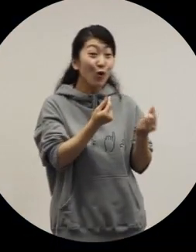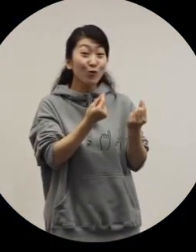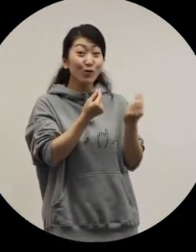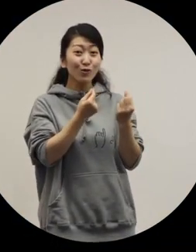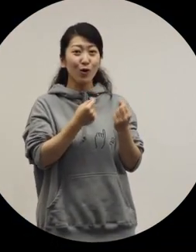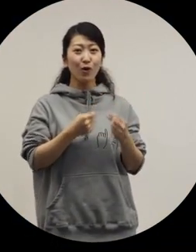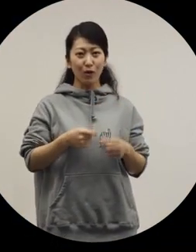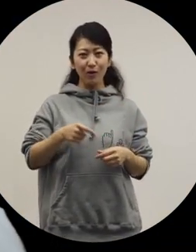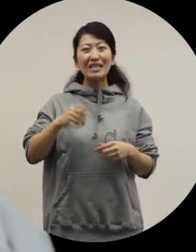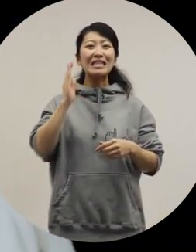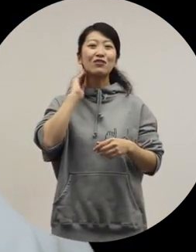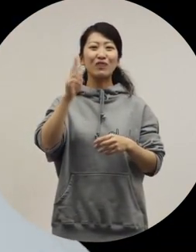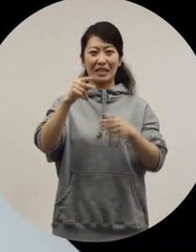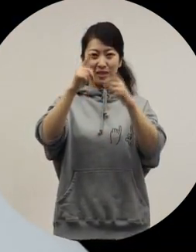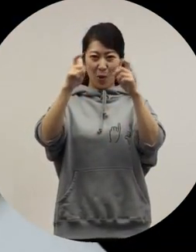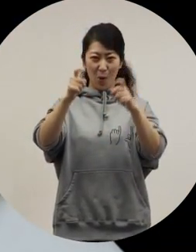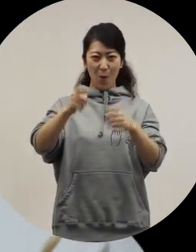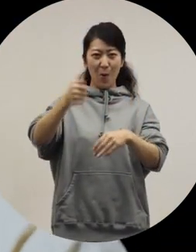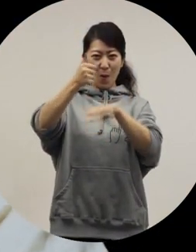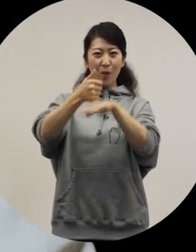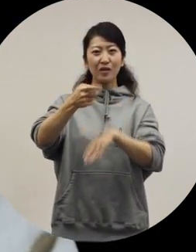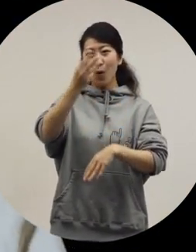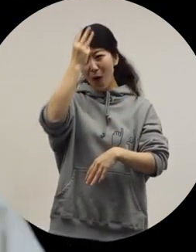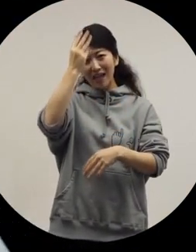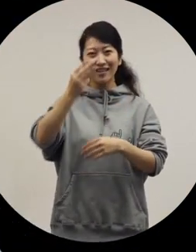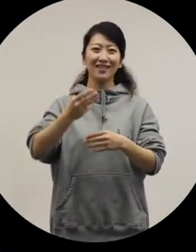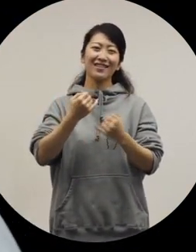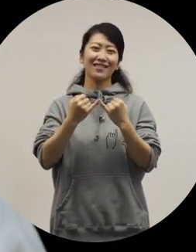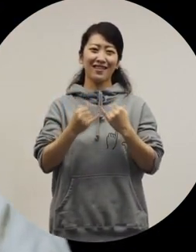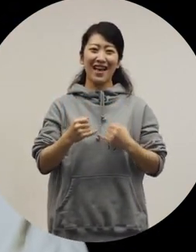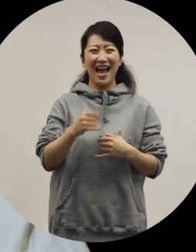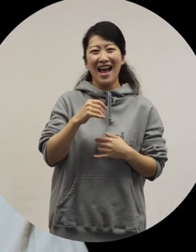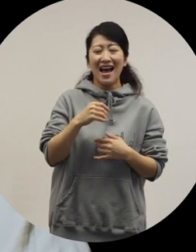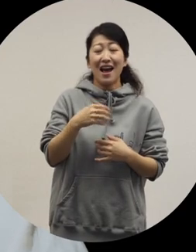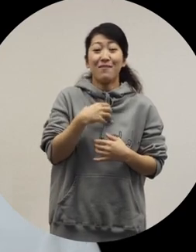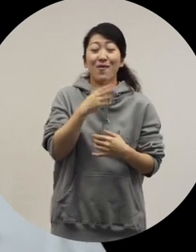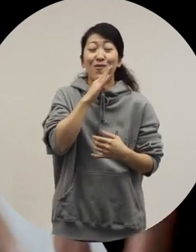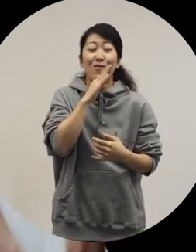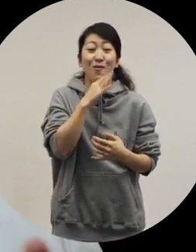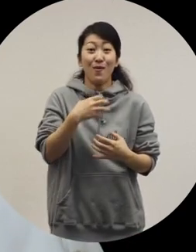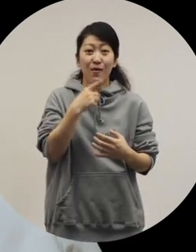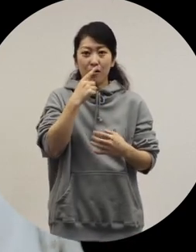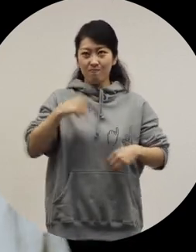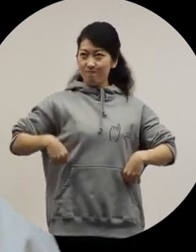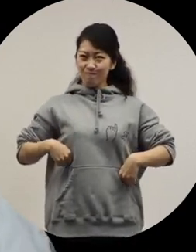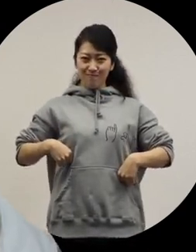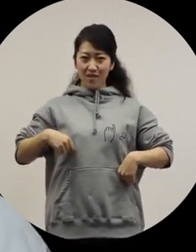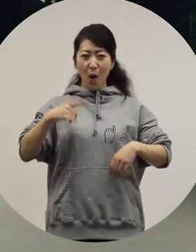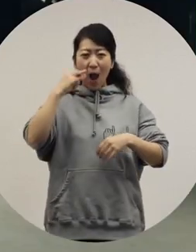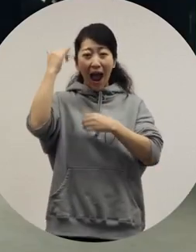Like Sho Hashi, the king of Shurijo Castle. I was loved by my parents so much that I felt that way.